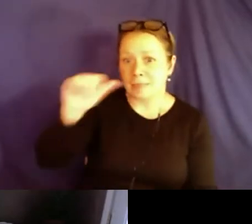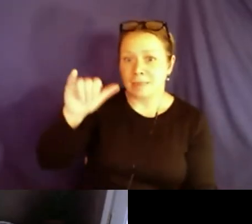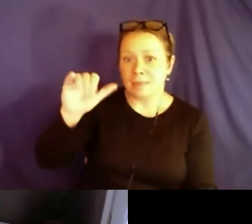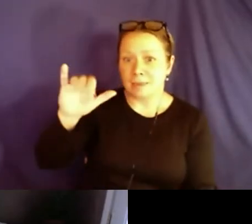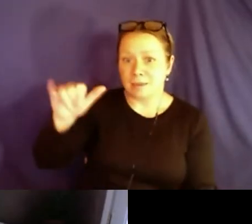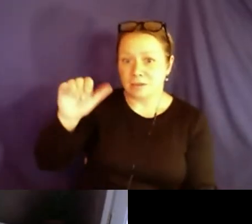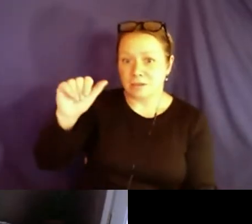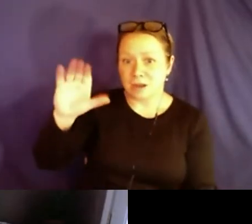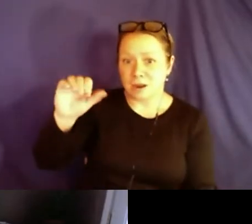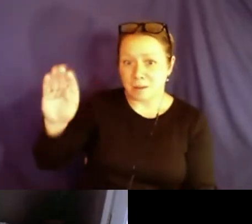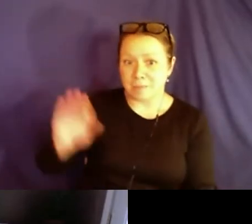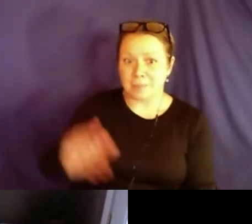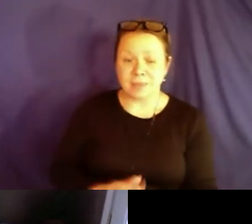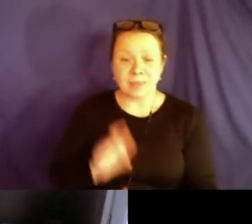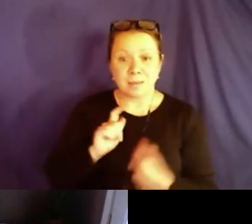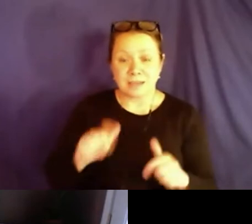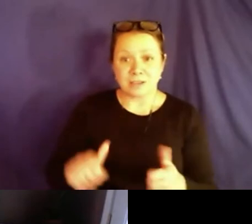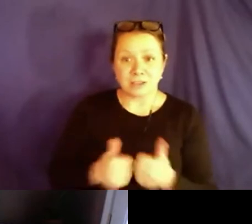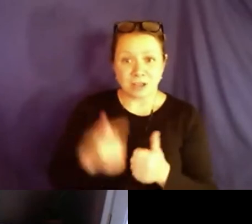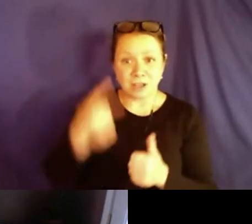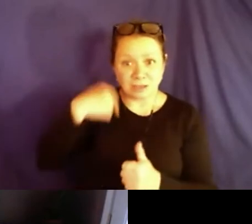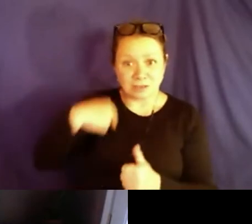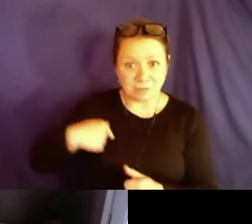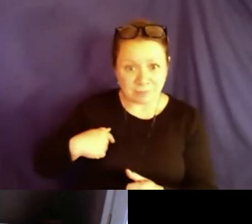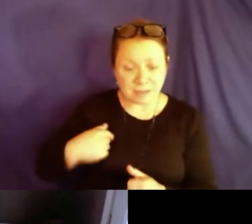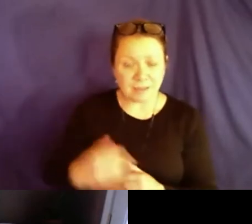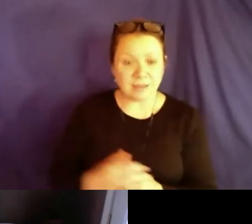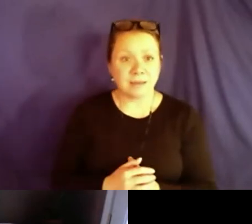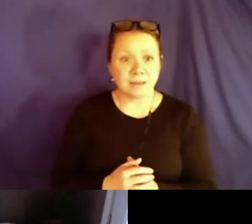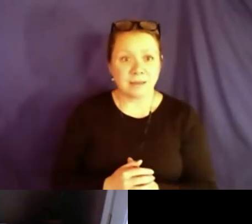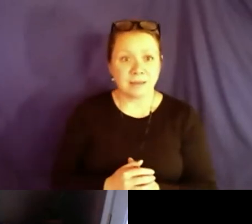as you journey in your tran